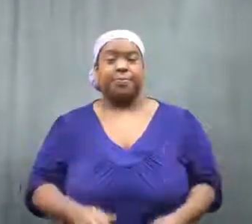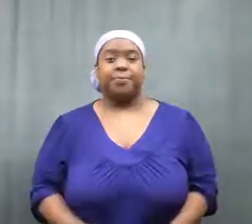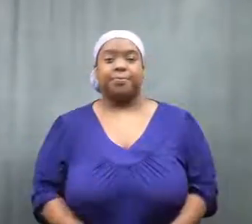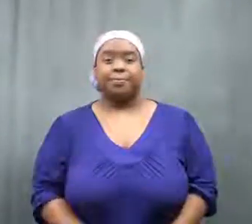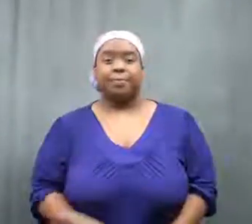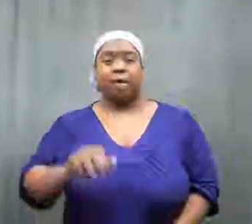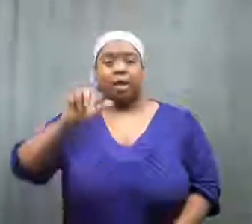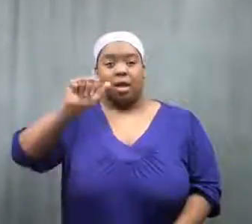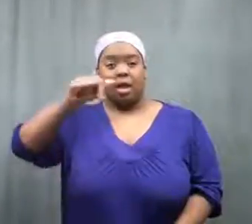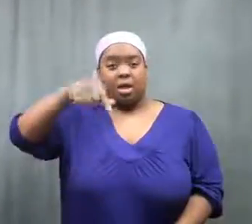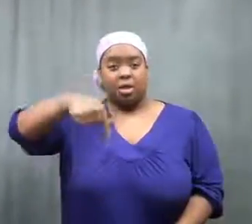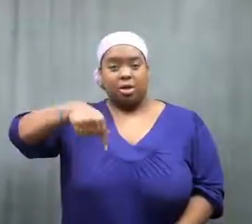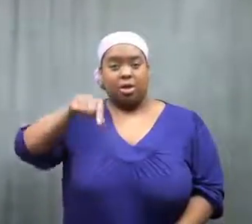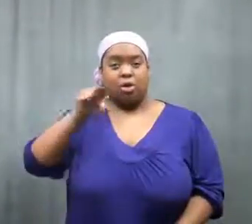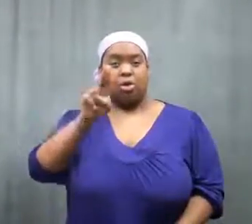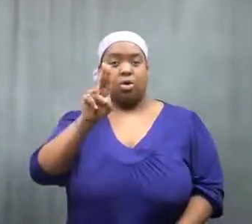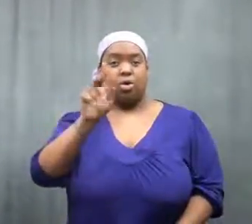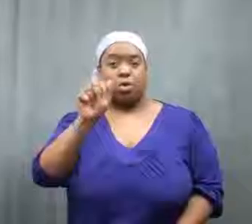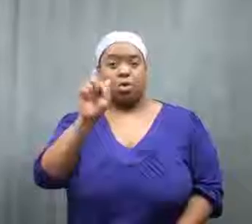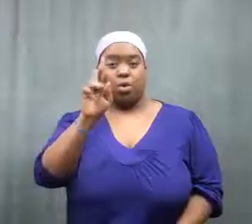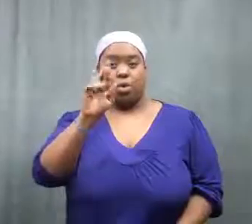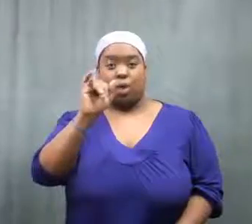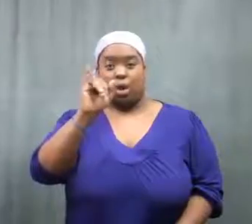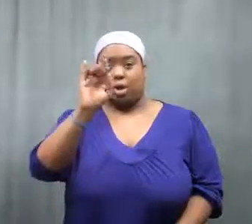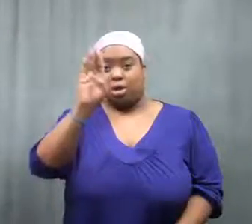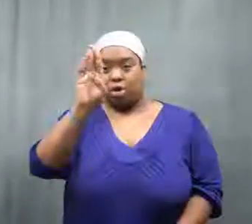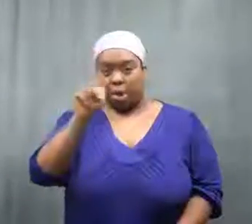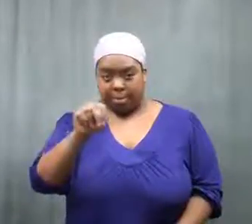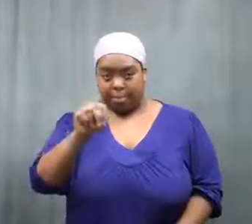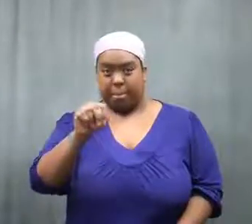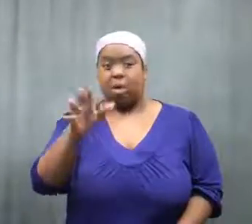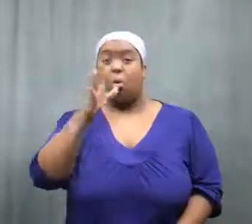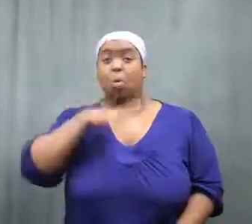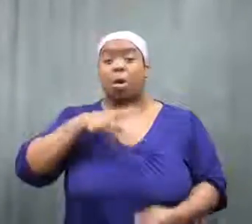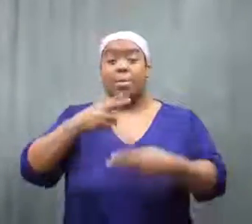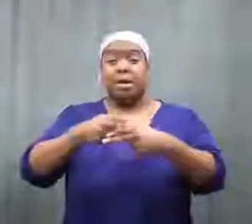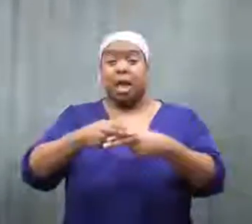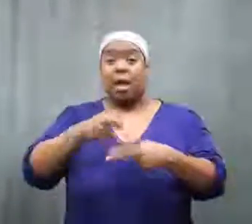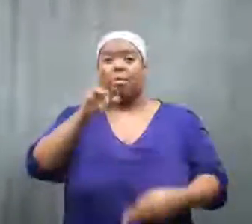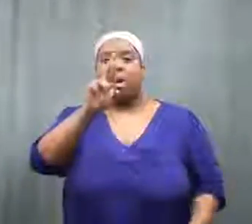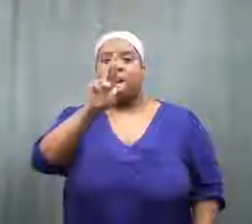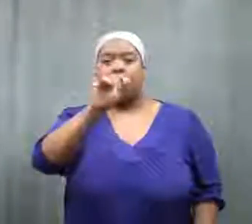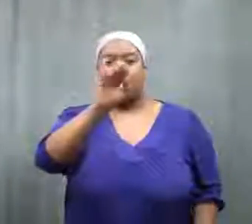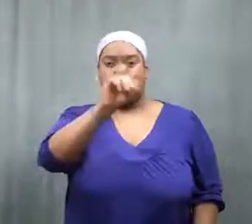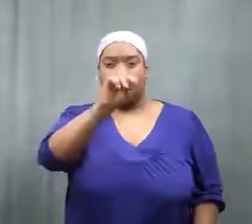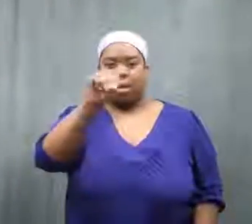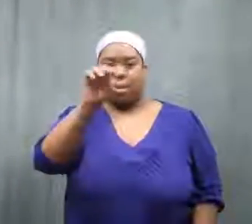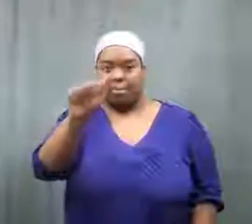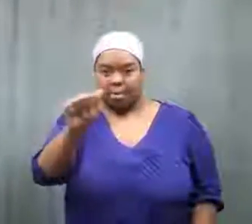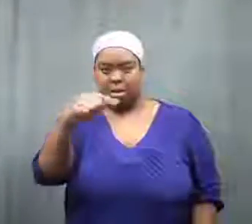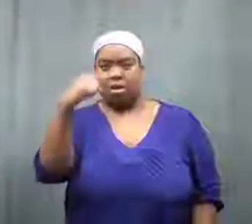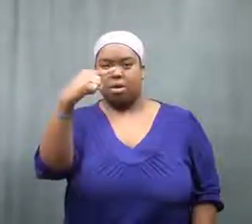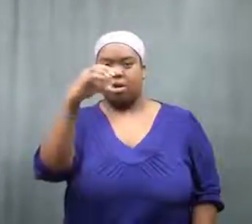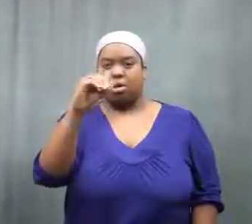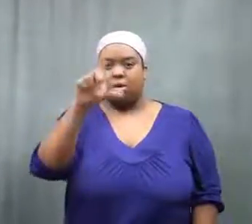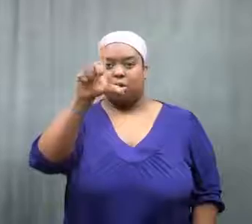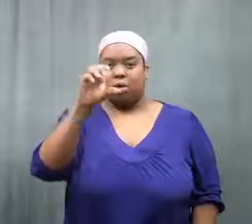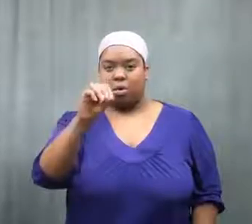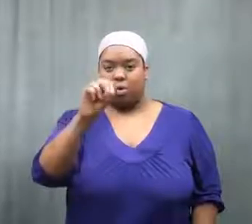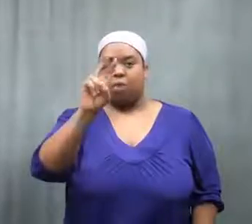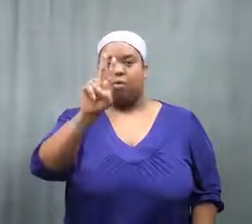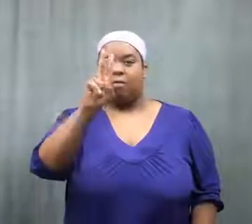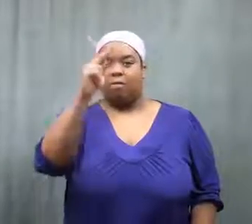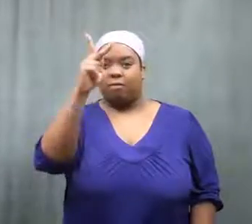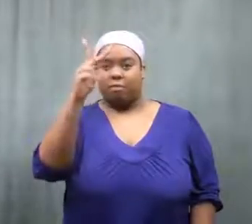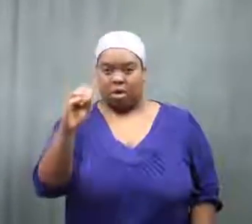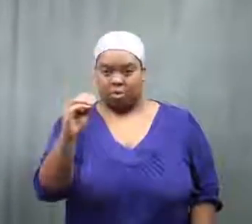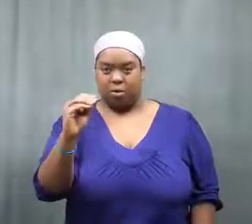A woman, Rimma Golovko, was at an aquarium.